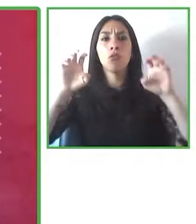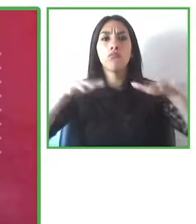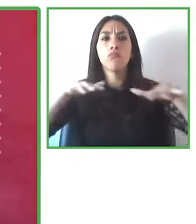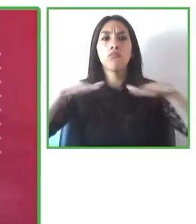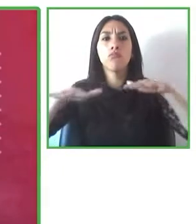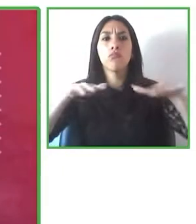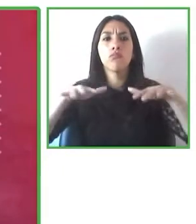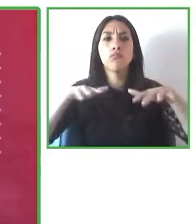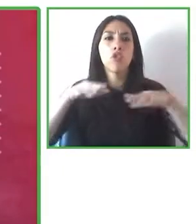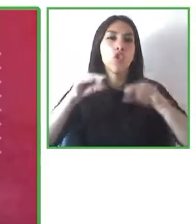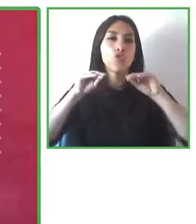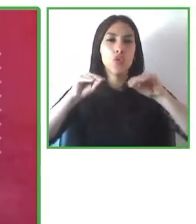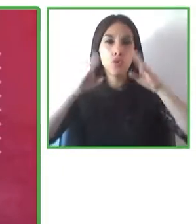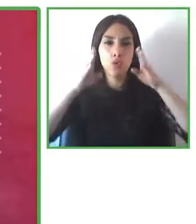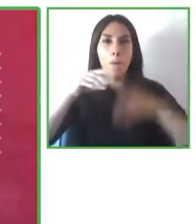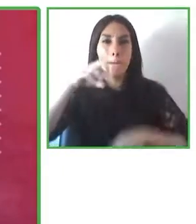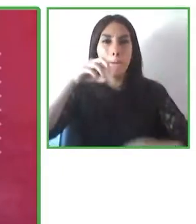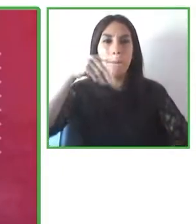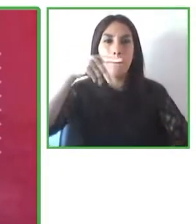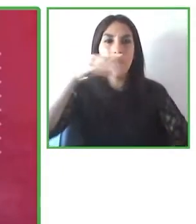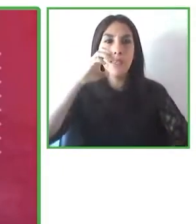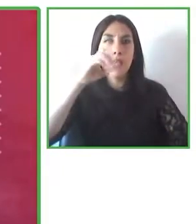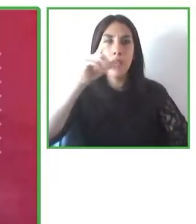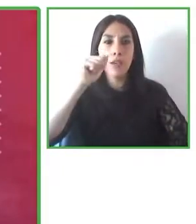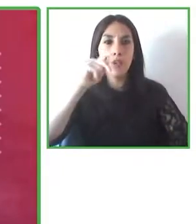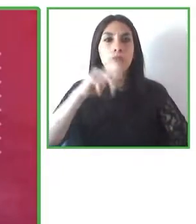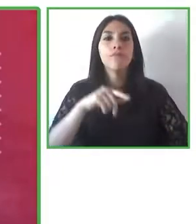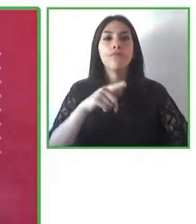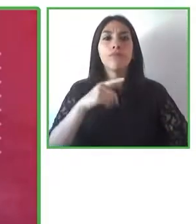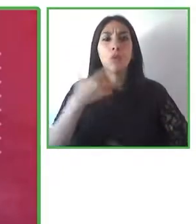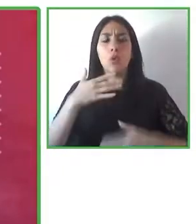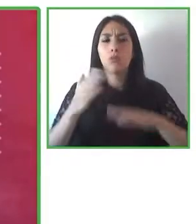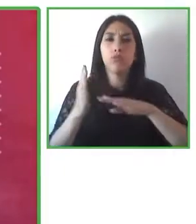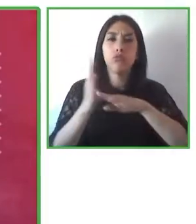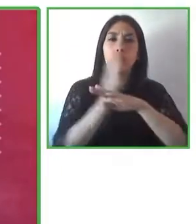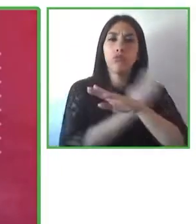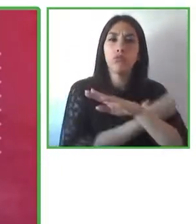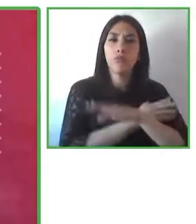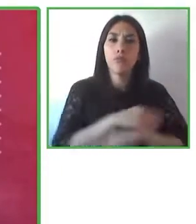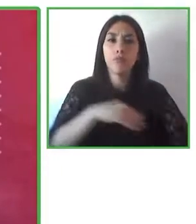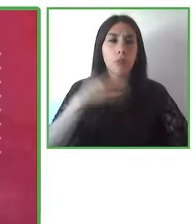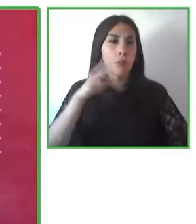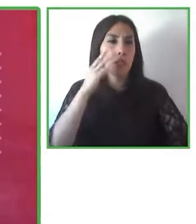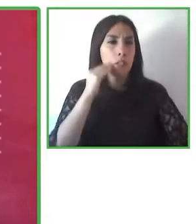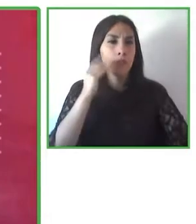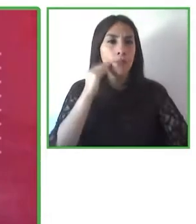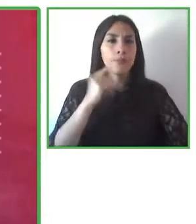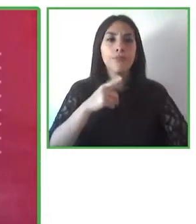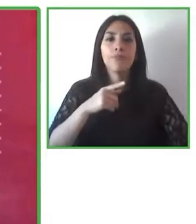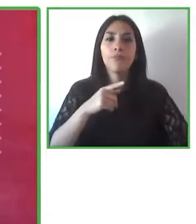and 25 experience years of experience in different projects working with people with disabilities